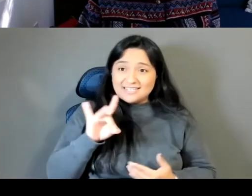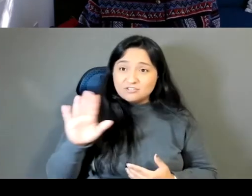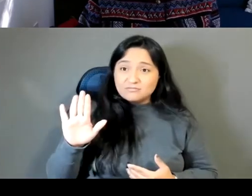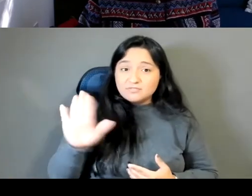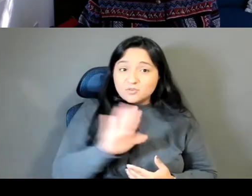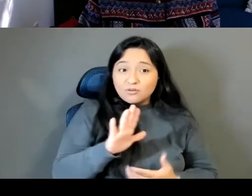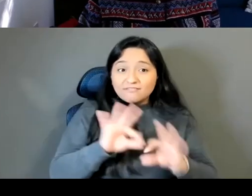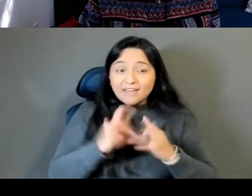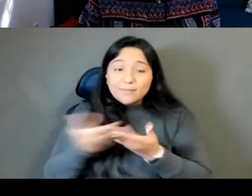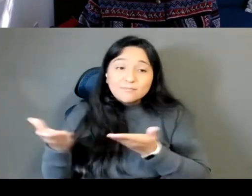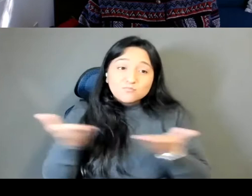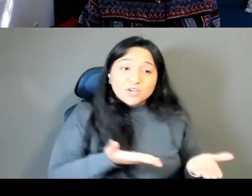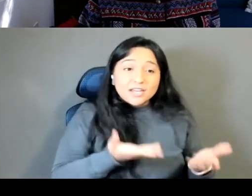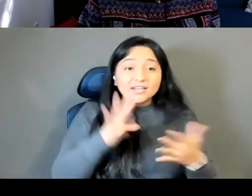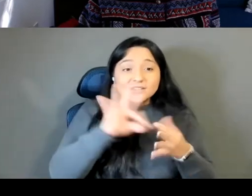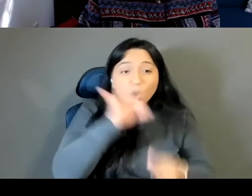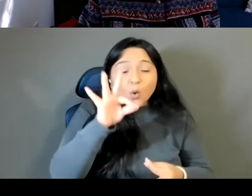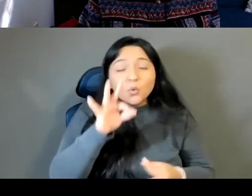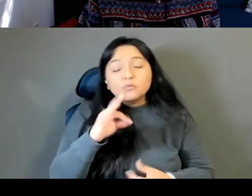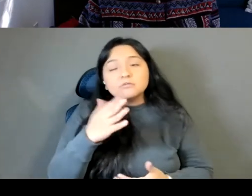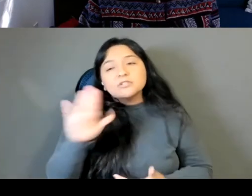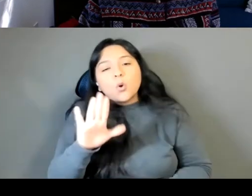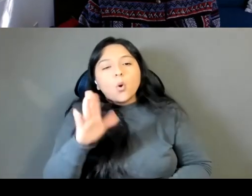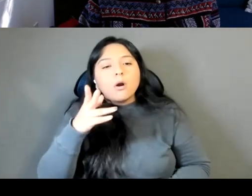ghosts did you bring both, did you bring none.